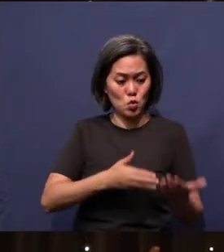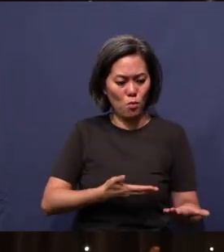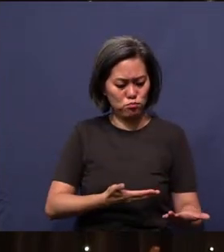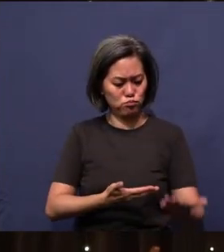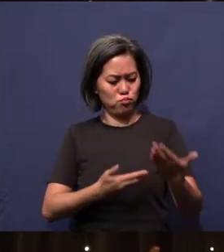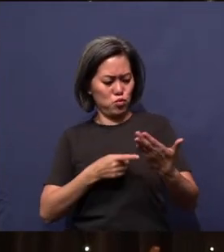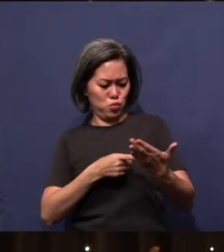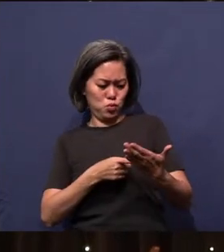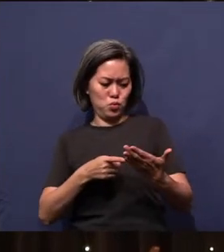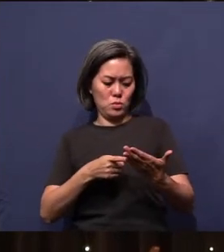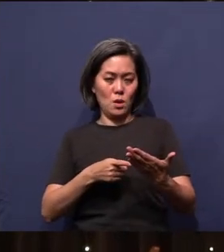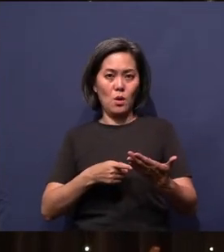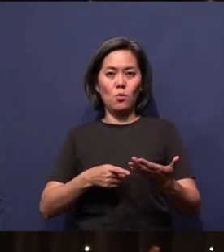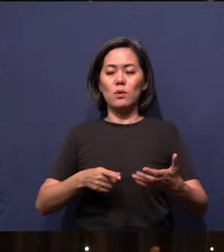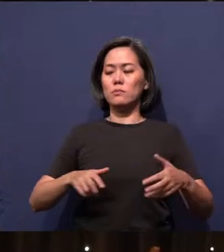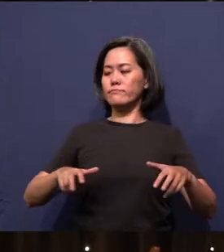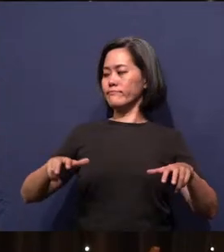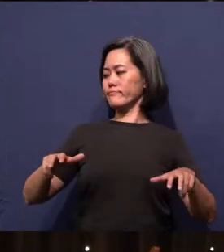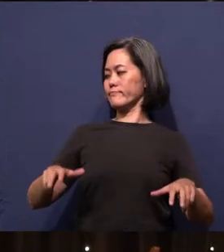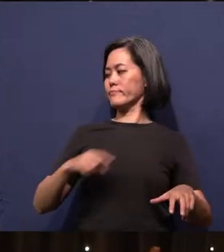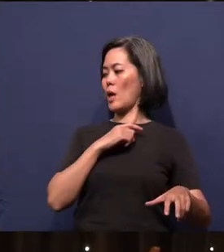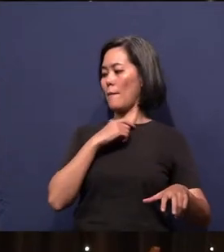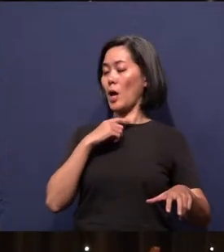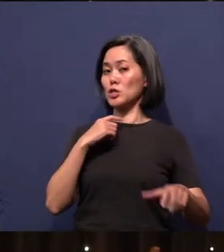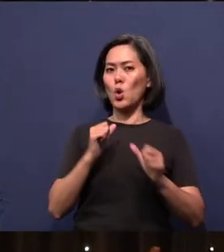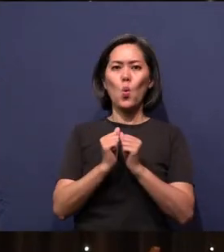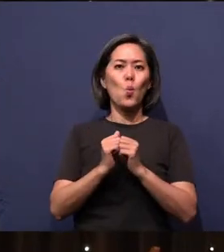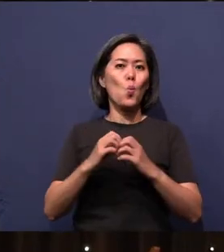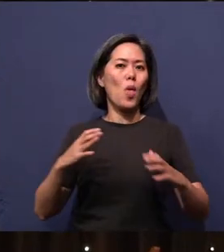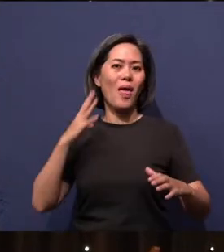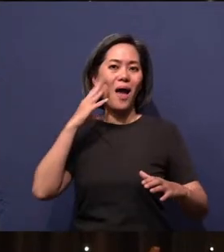armchair pastors without any pastoral experience.